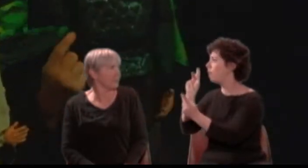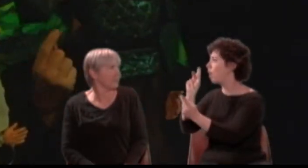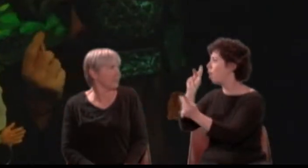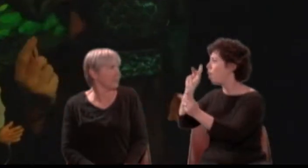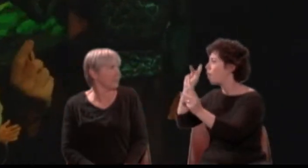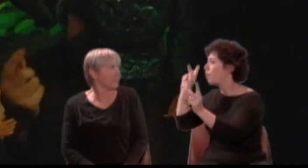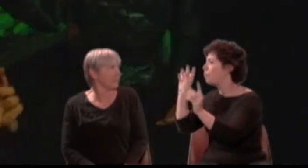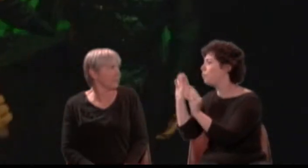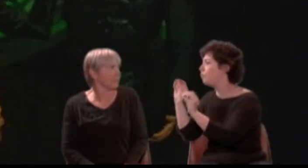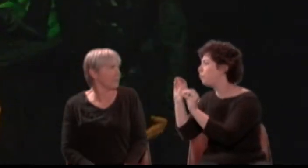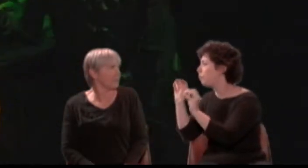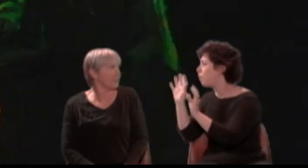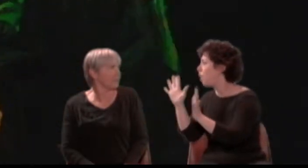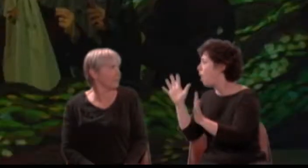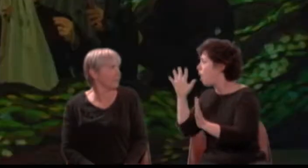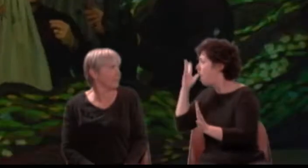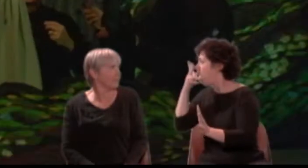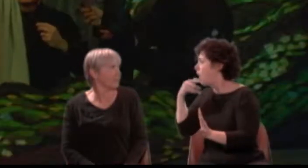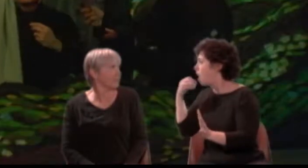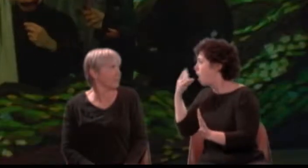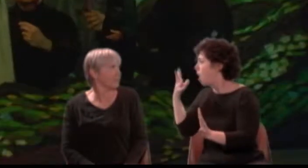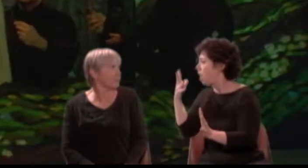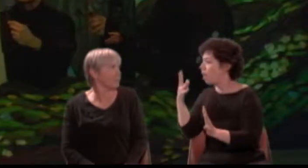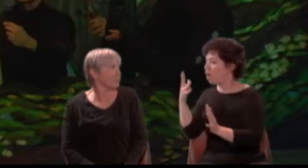To what, my love, shall I compare thine eye?